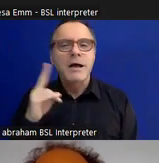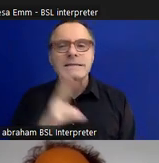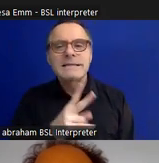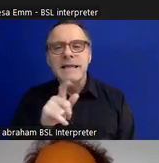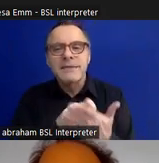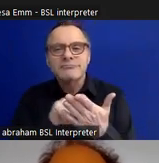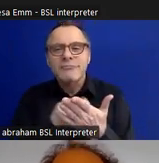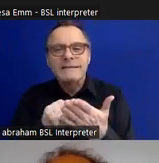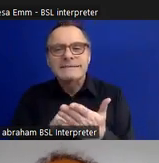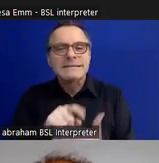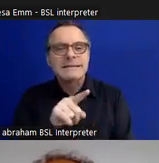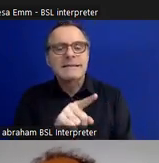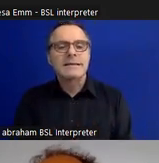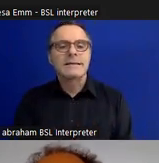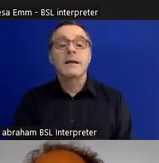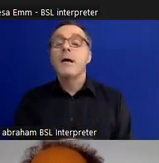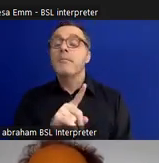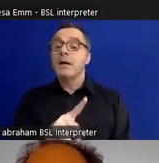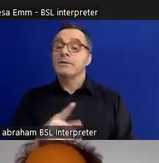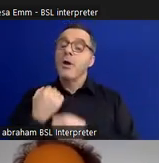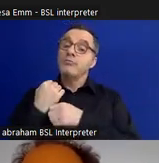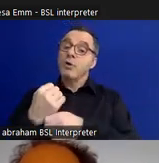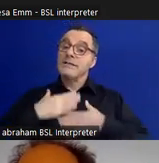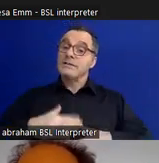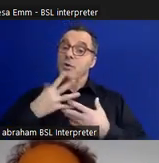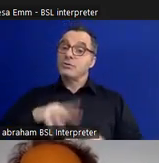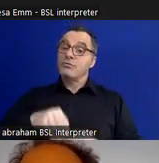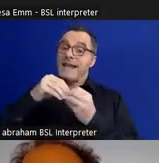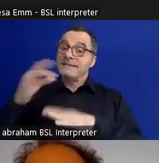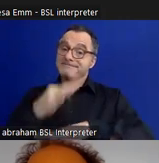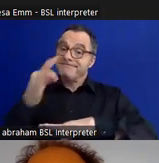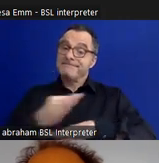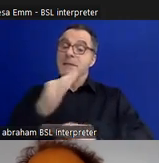These were protest clothes that were created by disabled activist Mx. Dennis Queen who's a